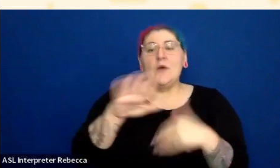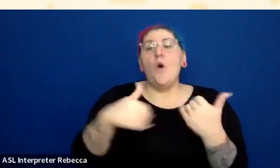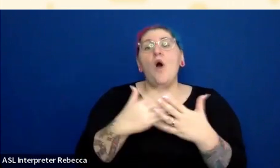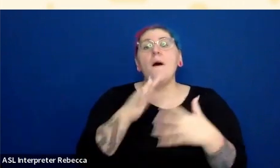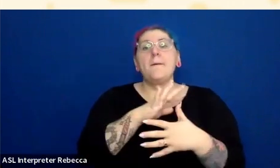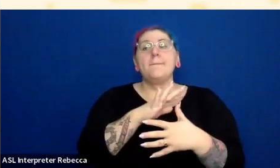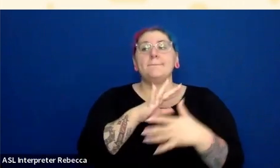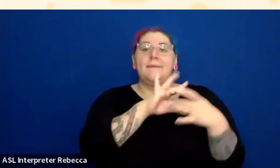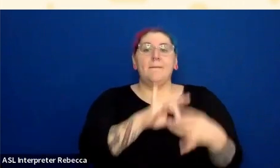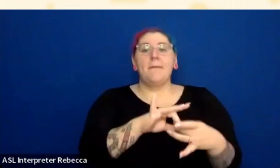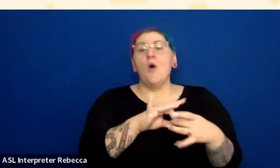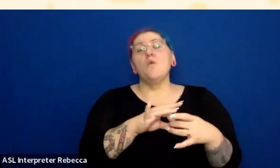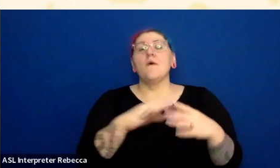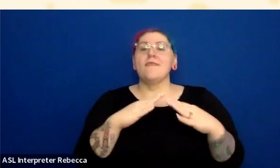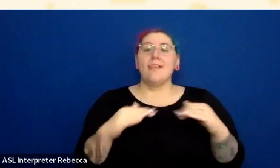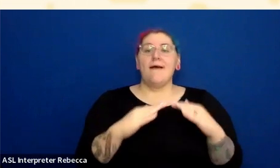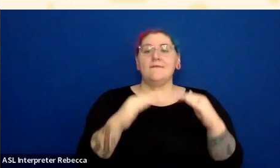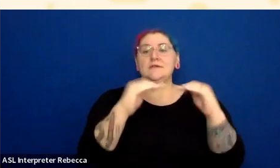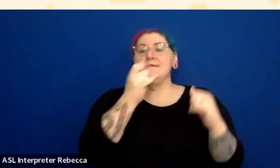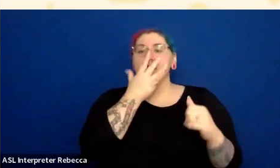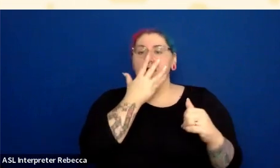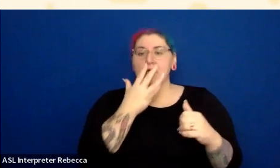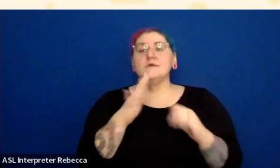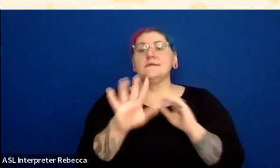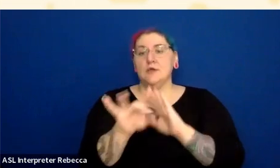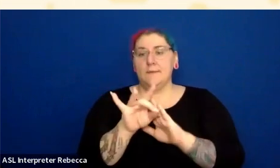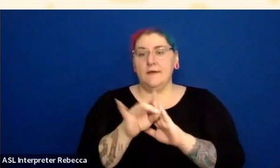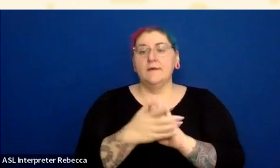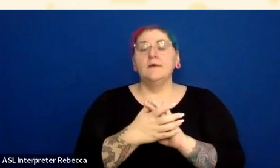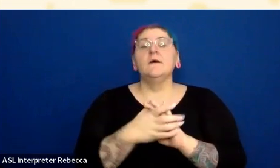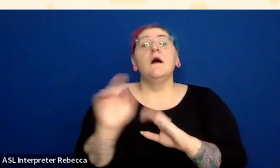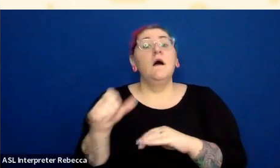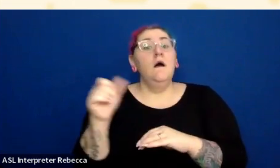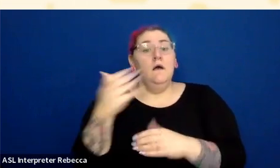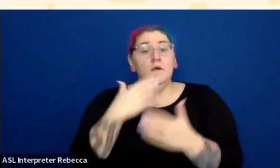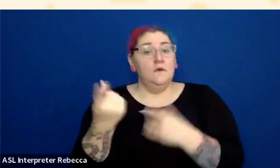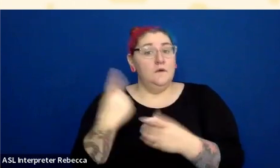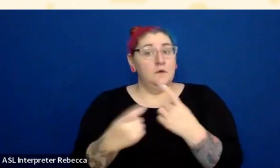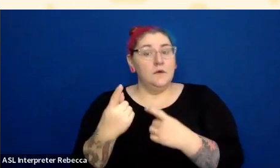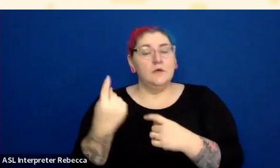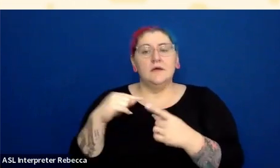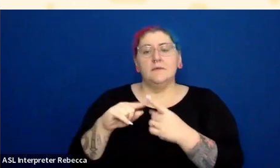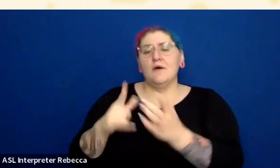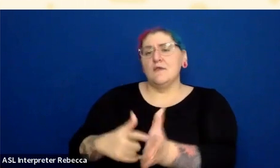Another question from Megan; a really good question. And that is if there's different requirements, the link is standalone.